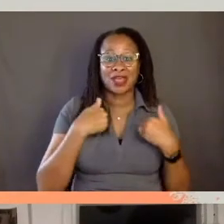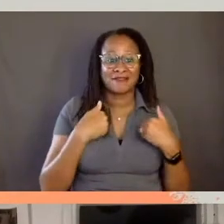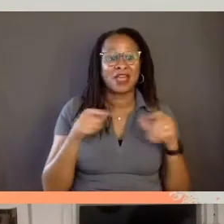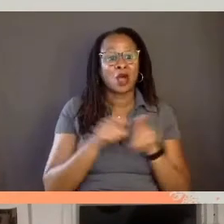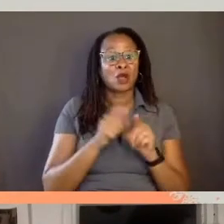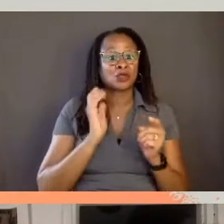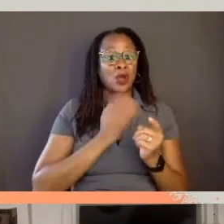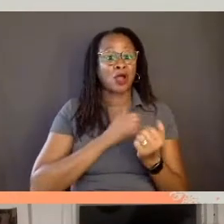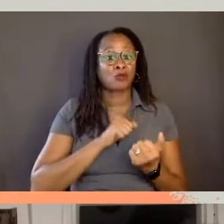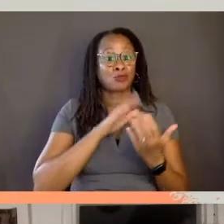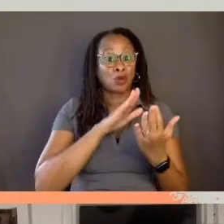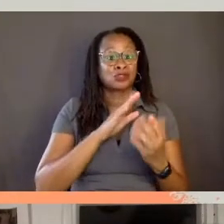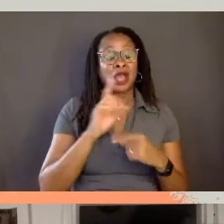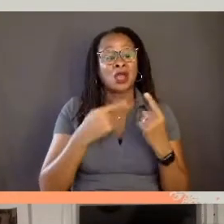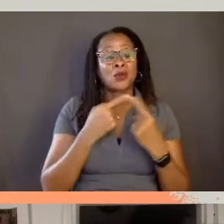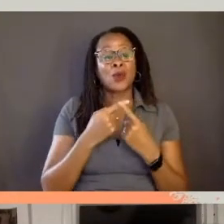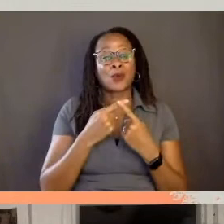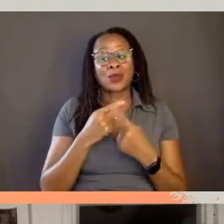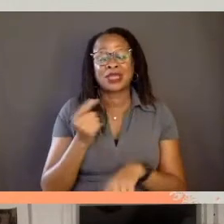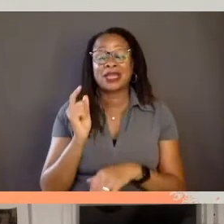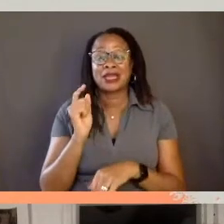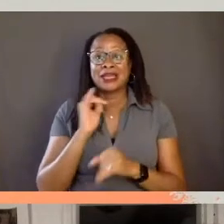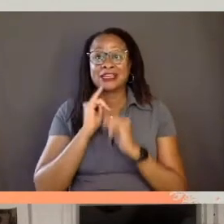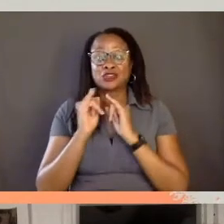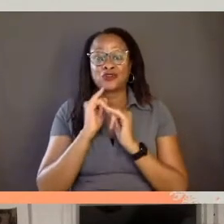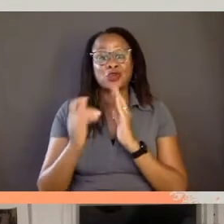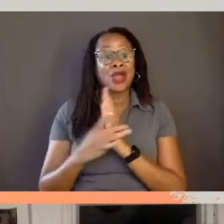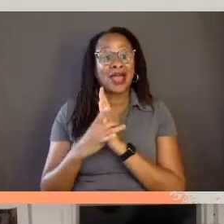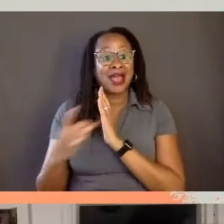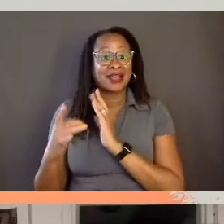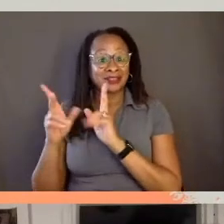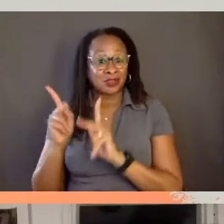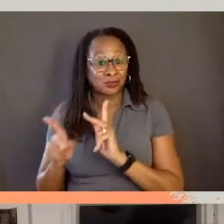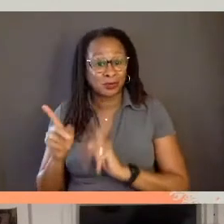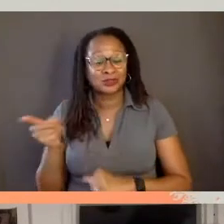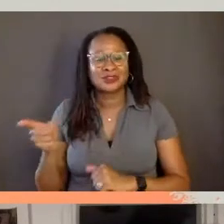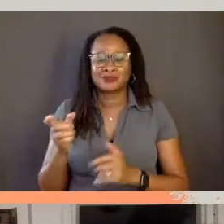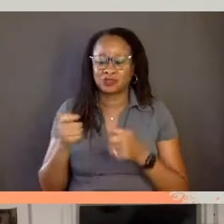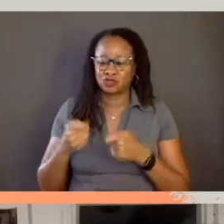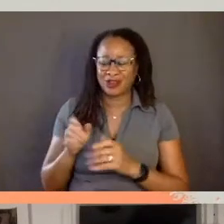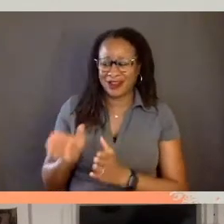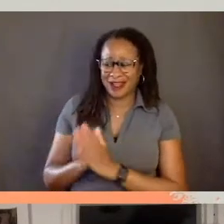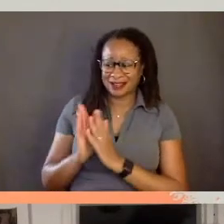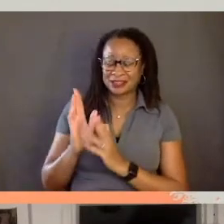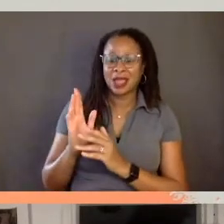But also when we interview experts we often try to ask them questions about their own lives.